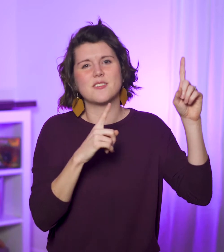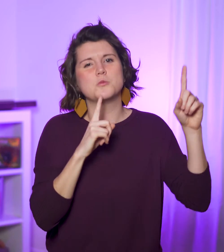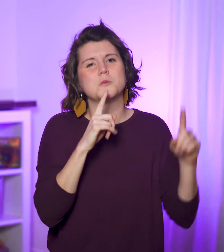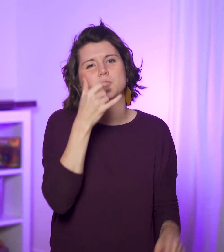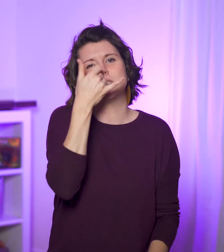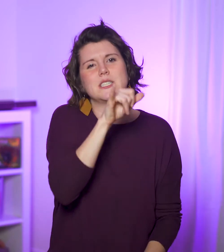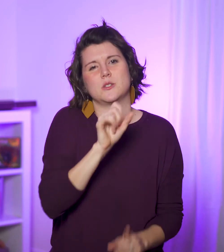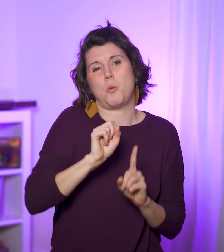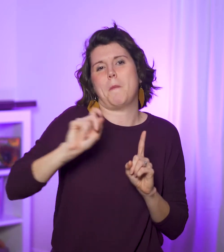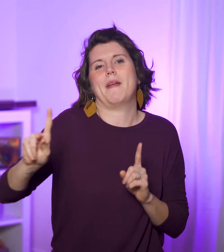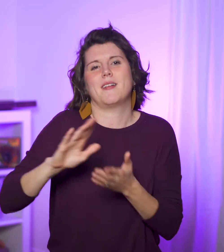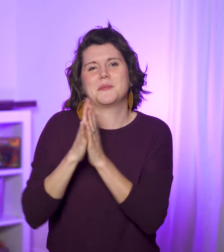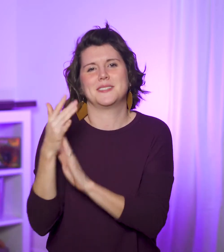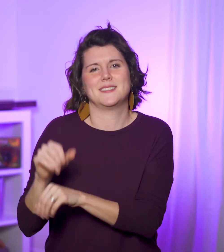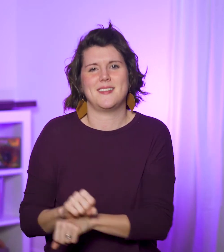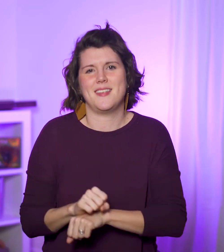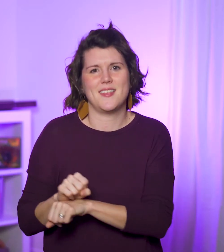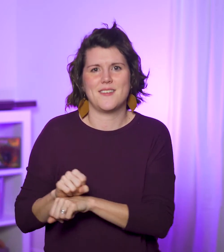it’s ridiculous to go back being a slave—